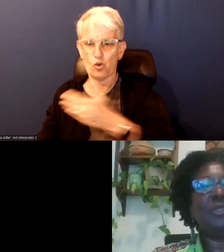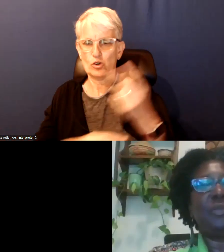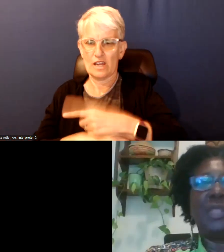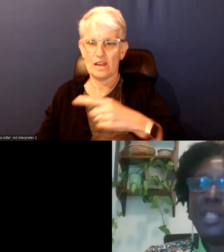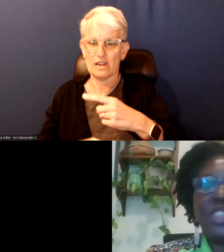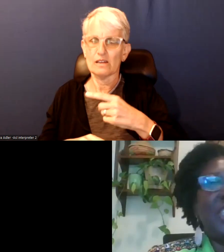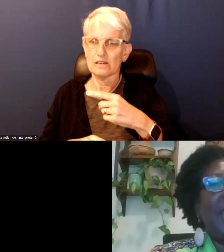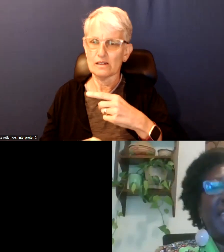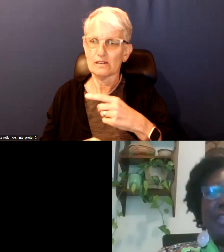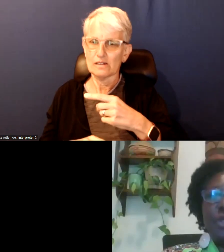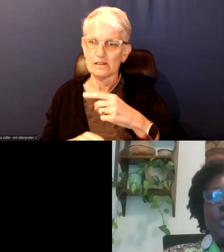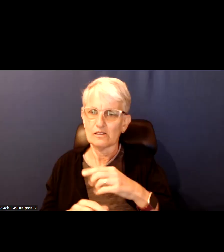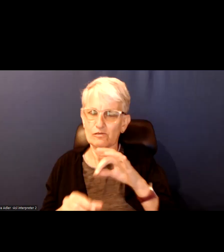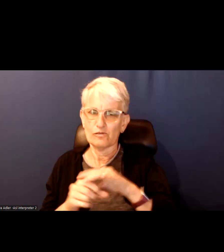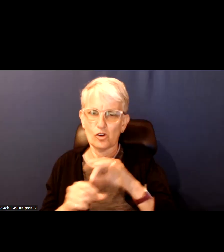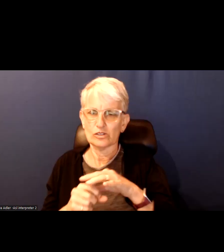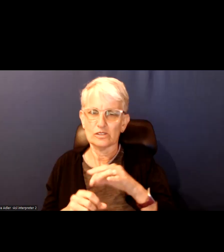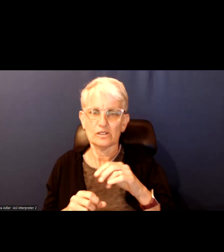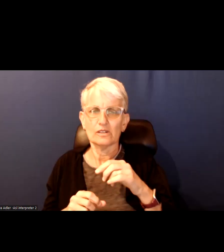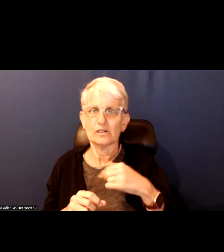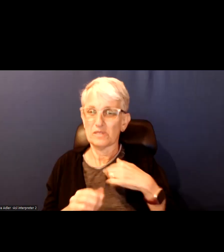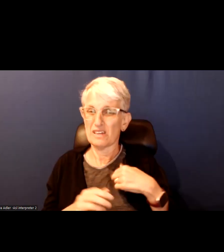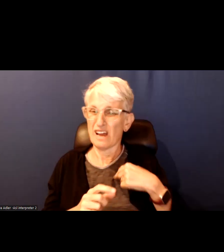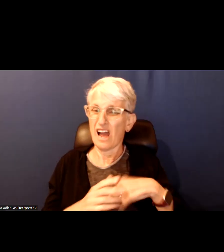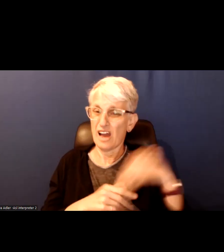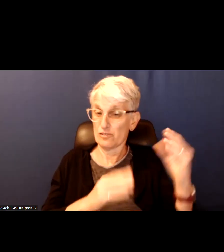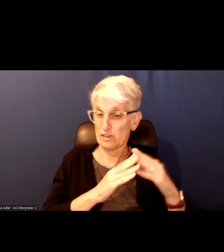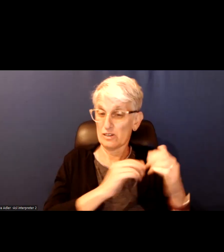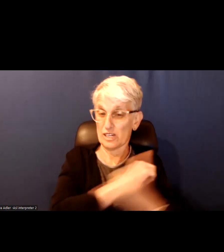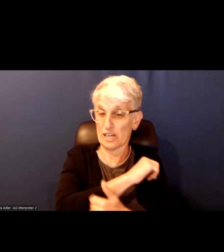on election day and I have to do in advance to vote so that is my new mantra.